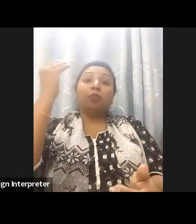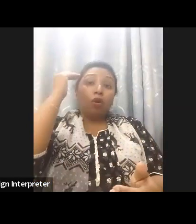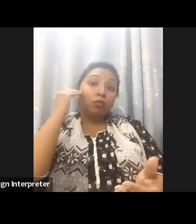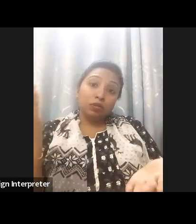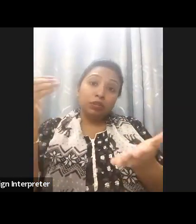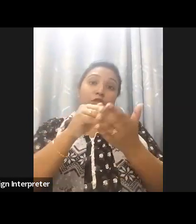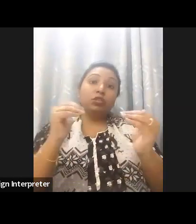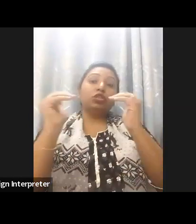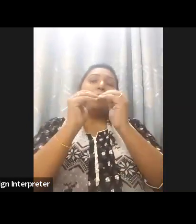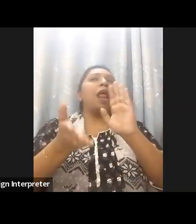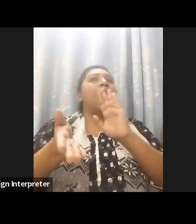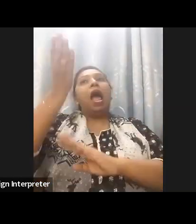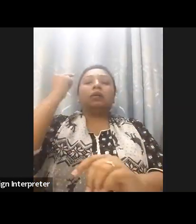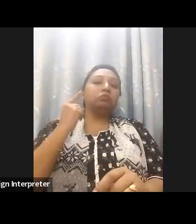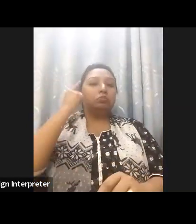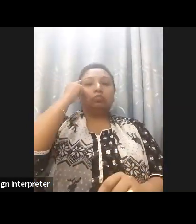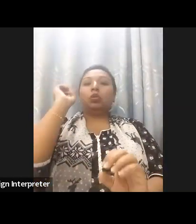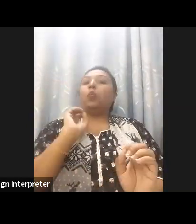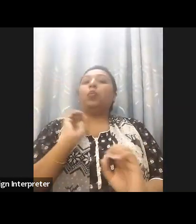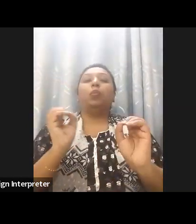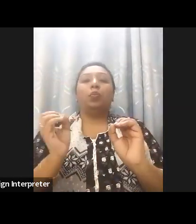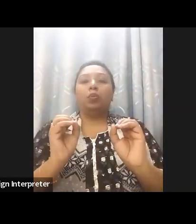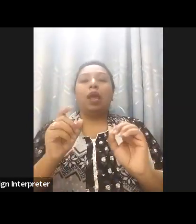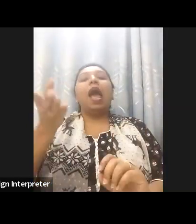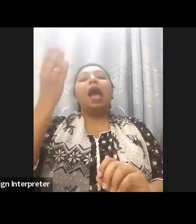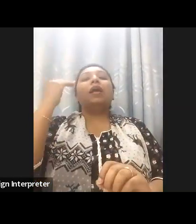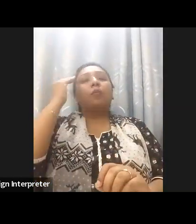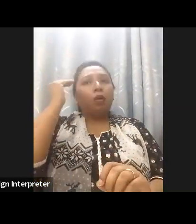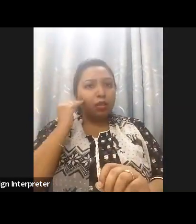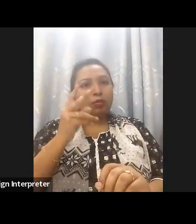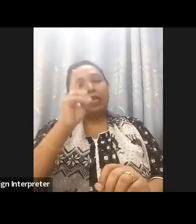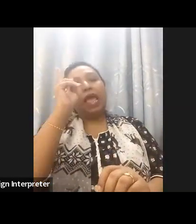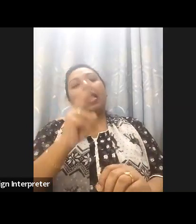accessible for people with disabilities. It was nearly impossible for people